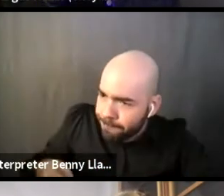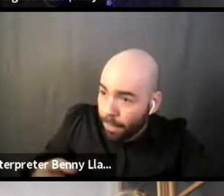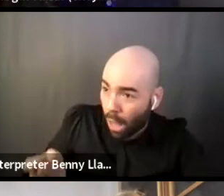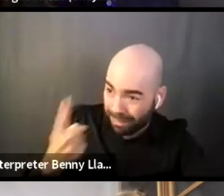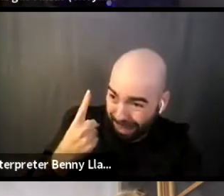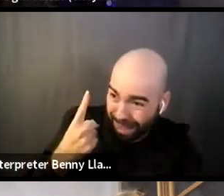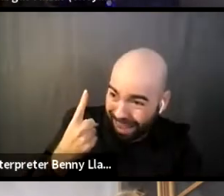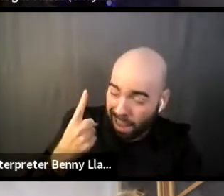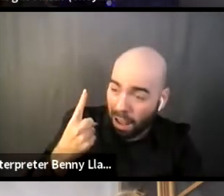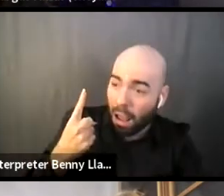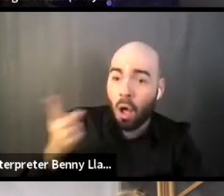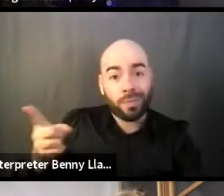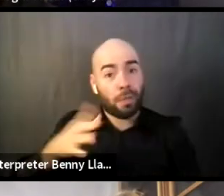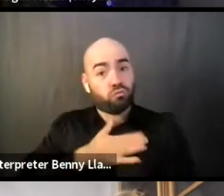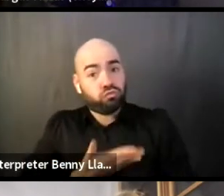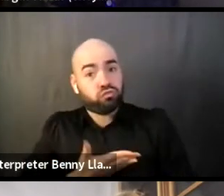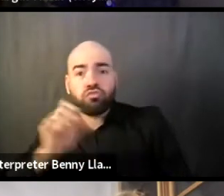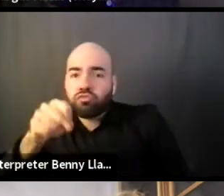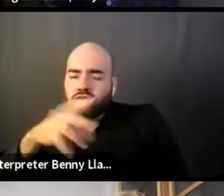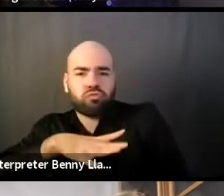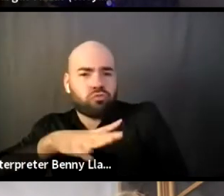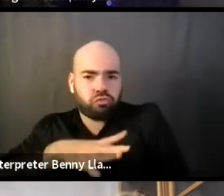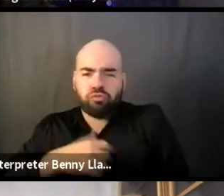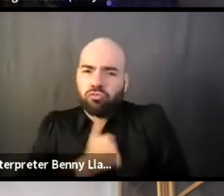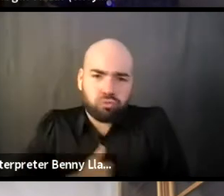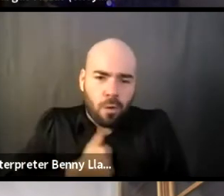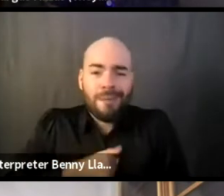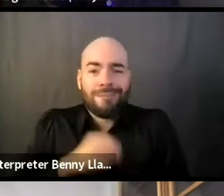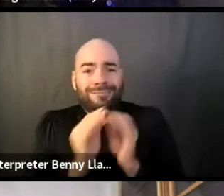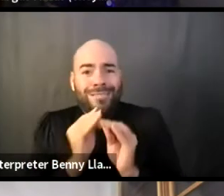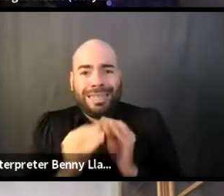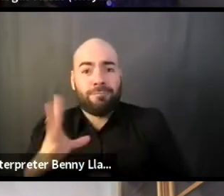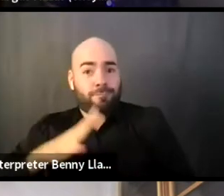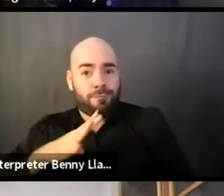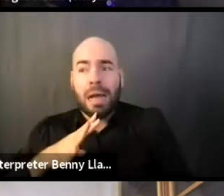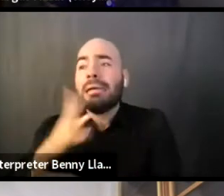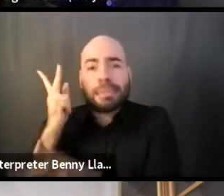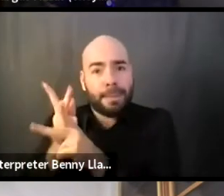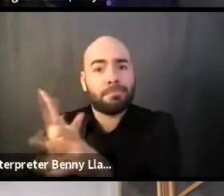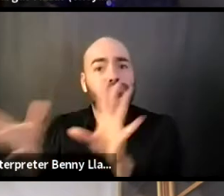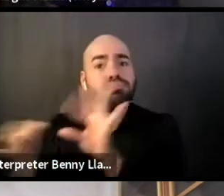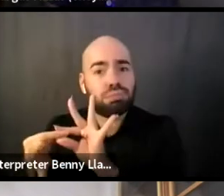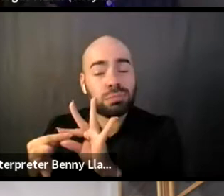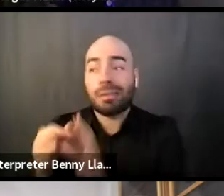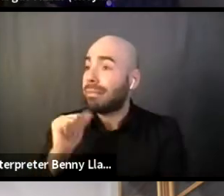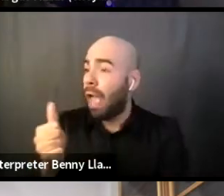So I don't know, I find myself hopeful that I can leave an imprint on organizations, not that that's my responsibility.